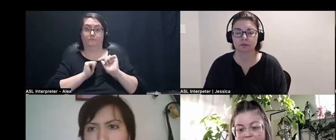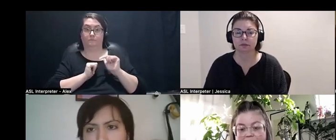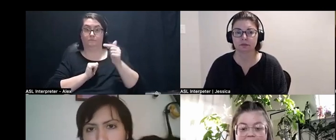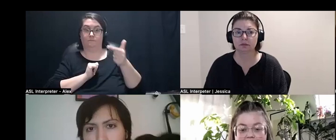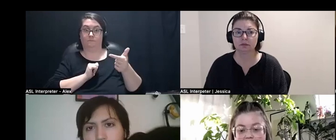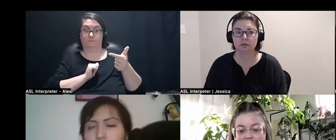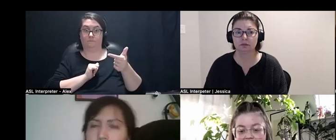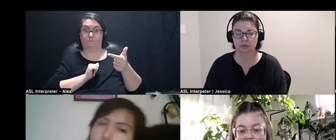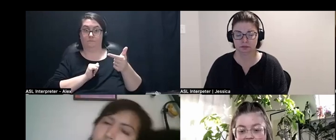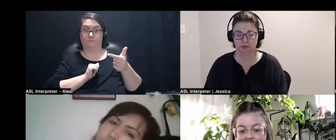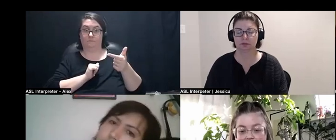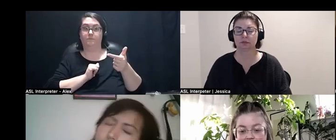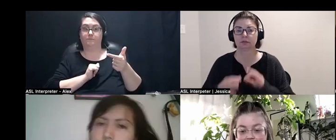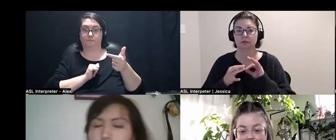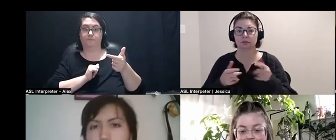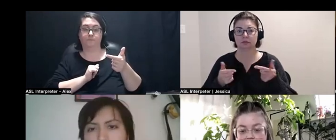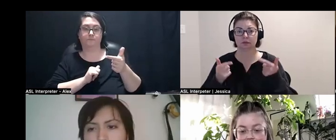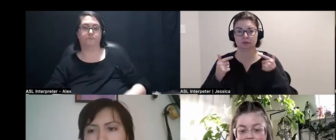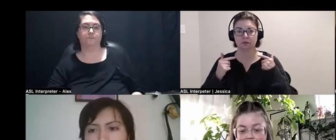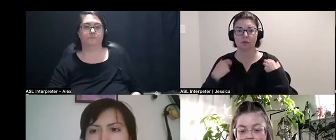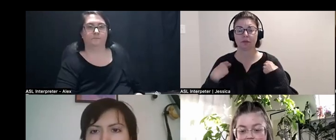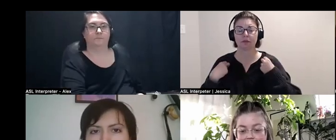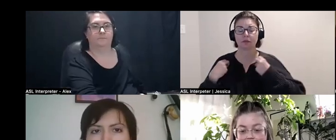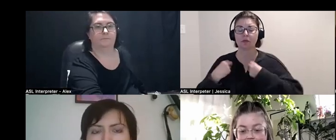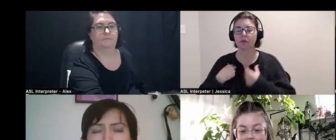about other animals that have different...